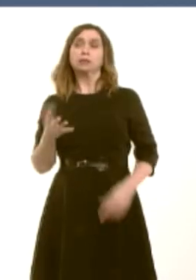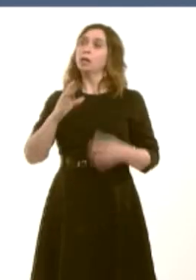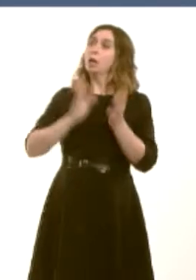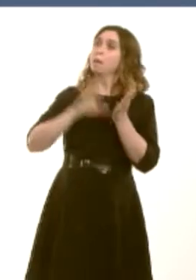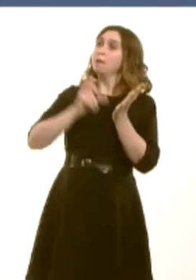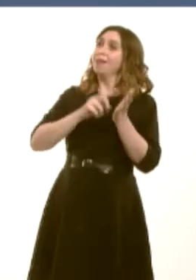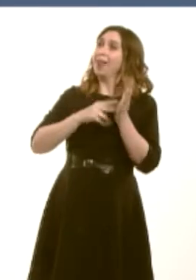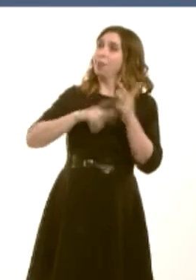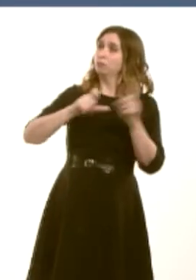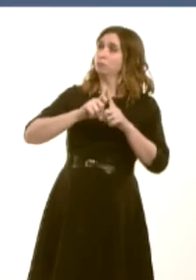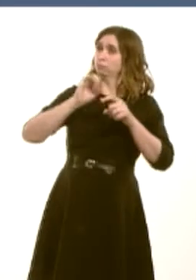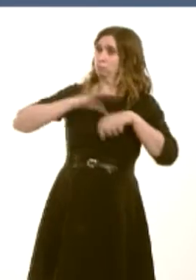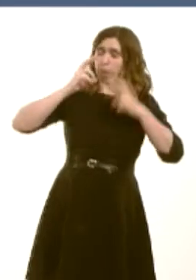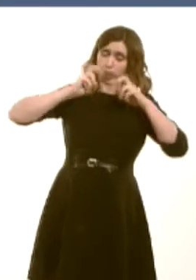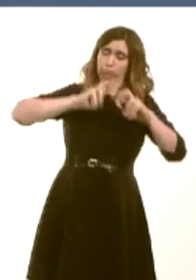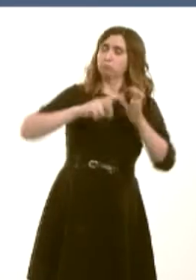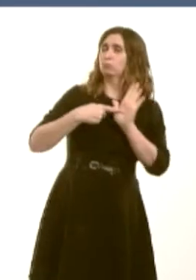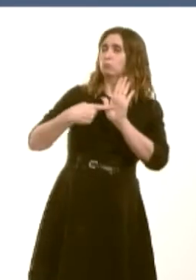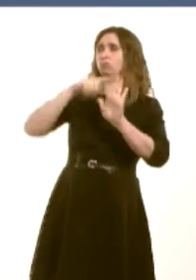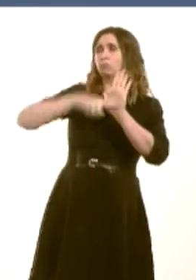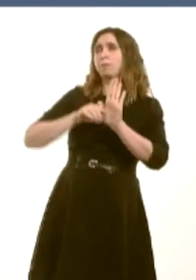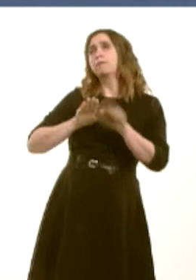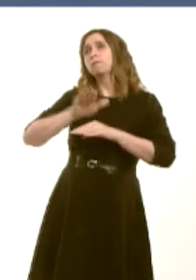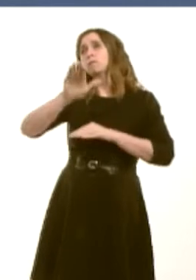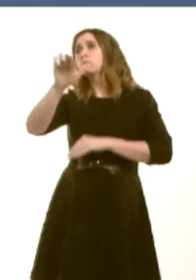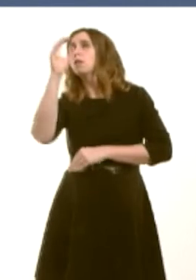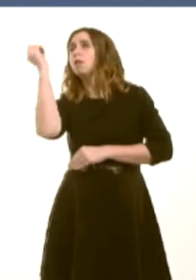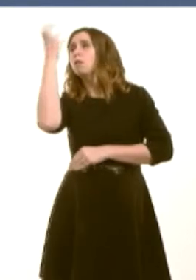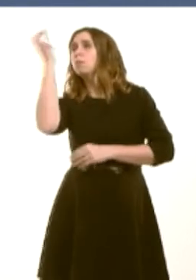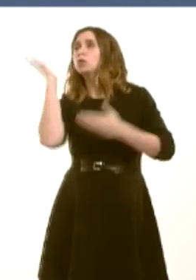outlined her recommendations for the future of the ambulance service, and two years since